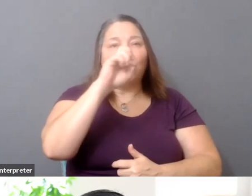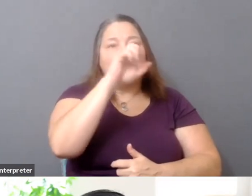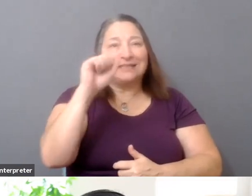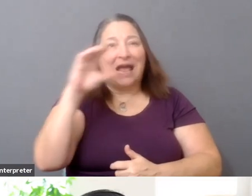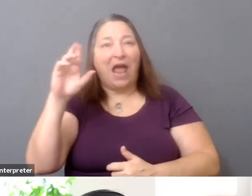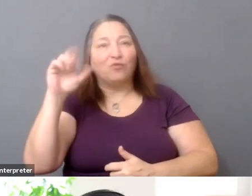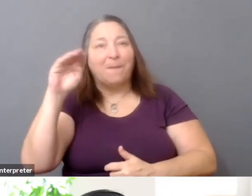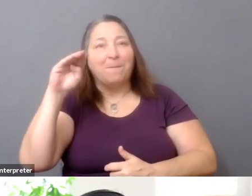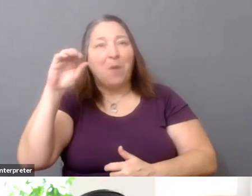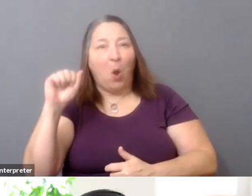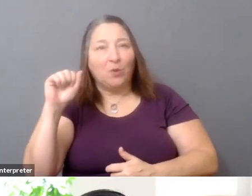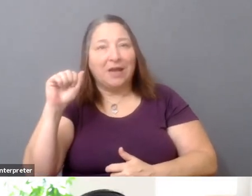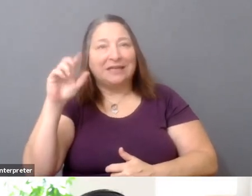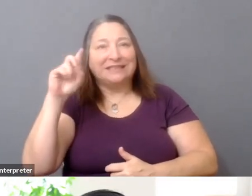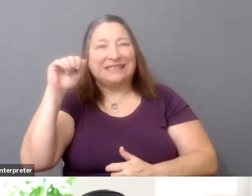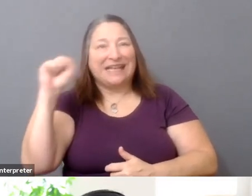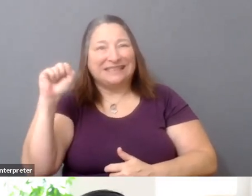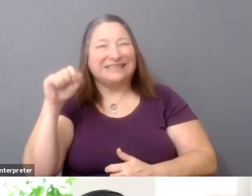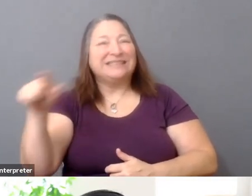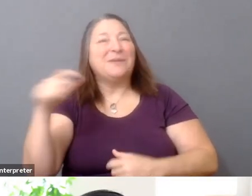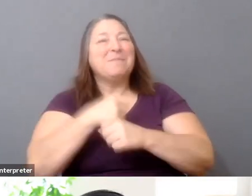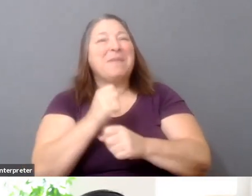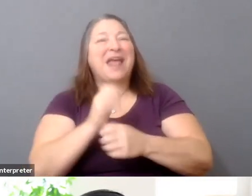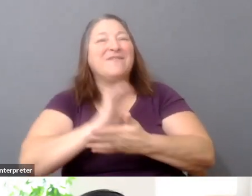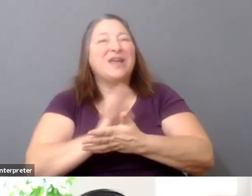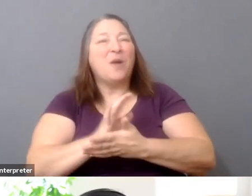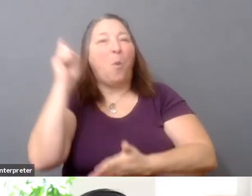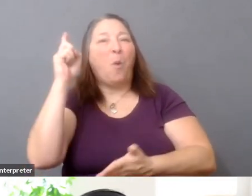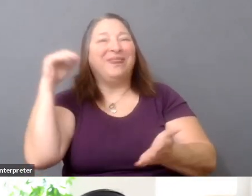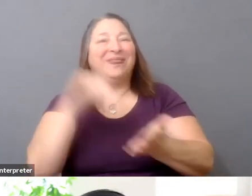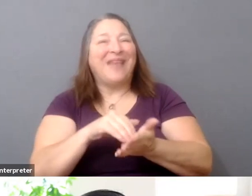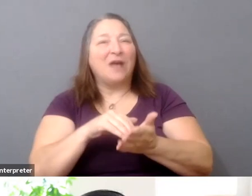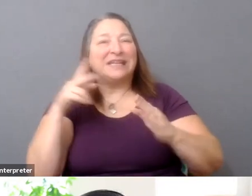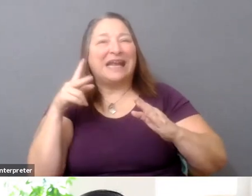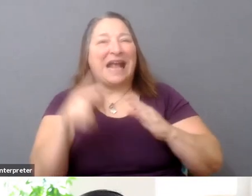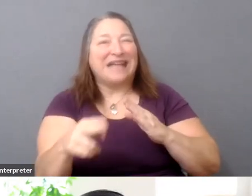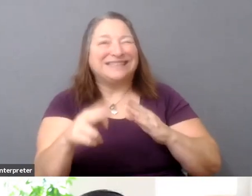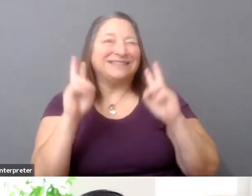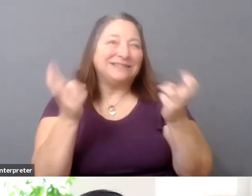the maker of "A Thousand Cuts" and Maria, the hero of the movie.